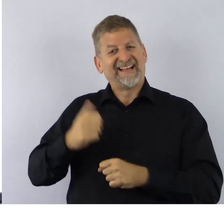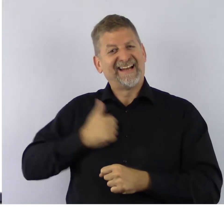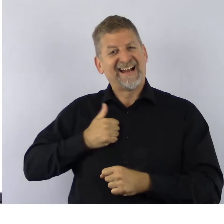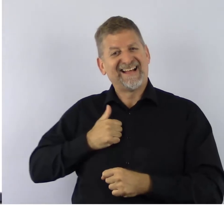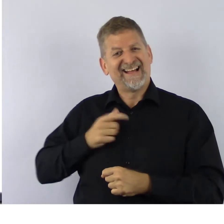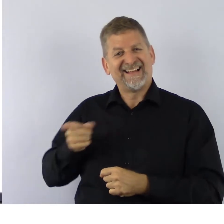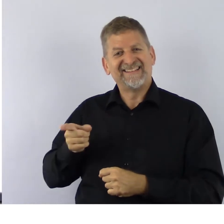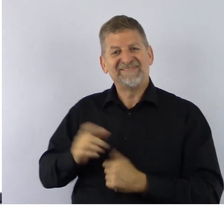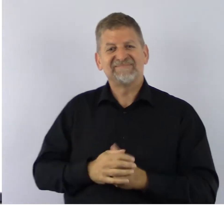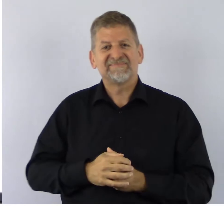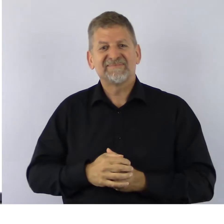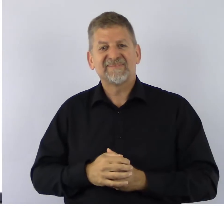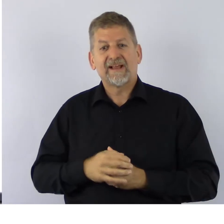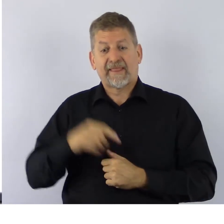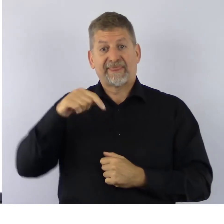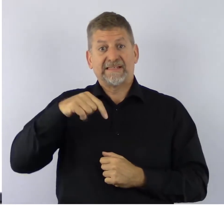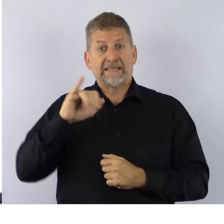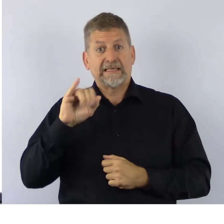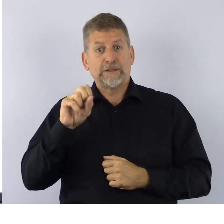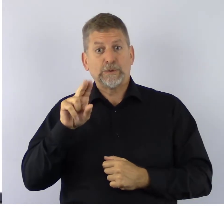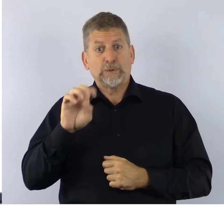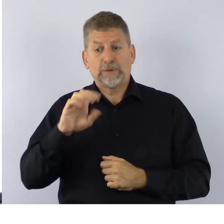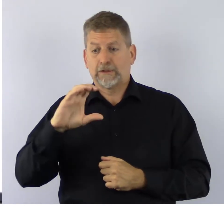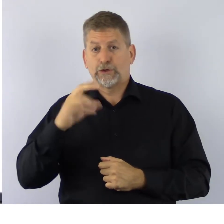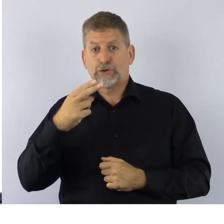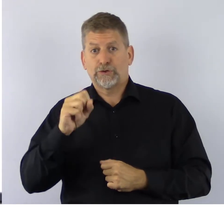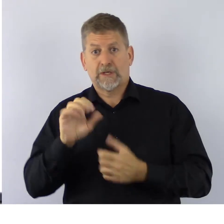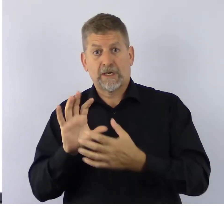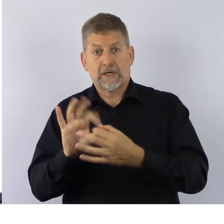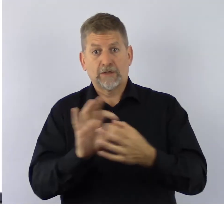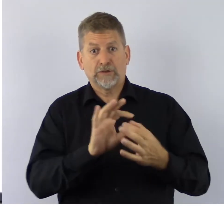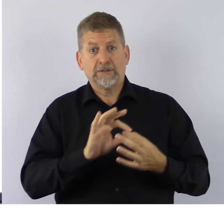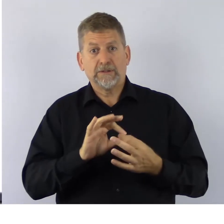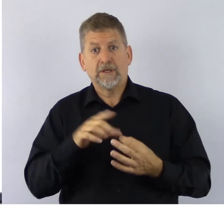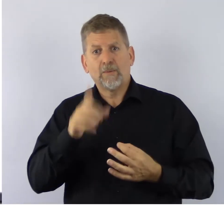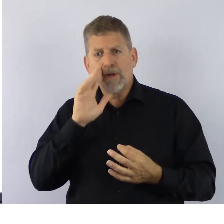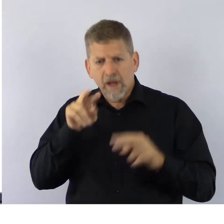In this issue of CHS Connections, you will also find a great deal